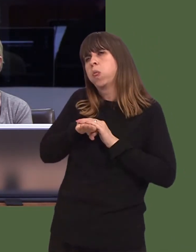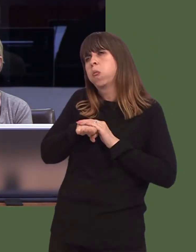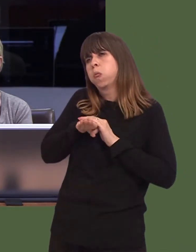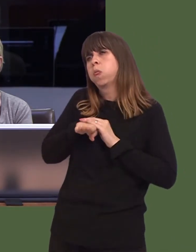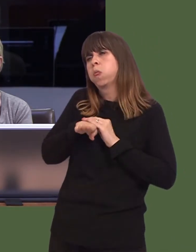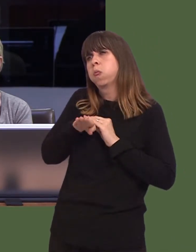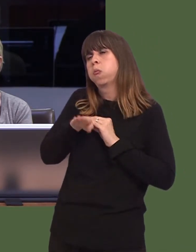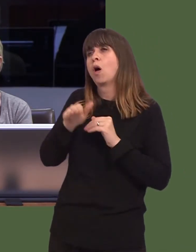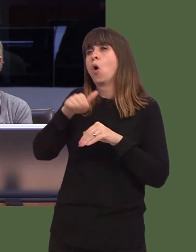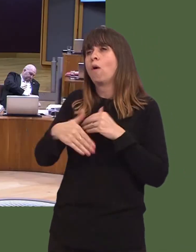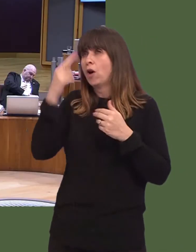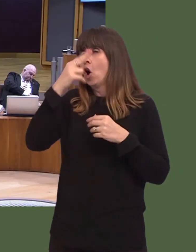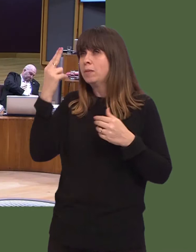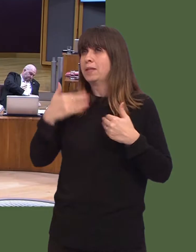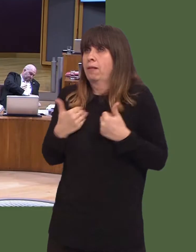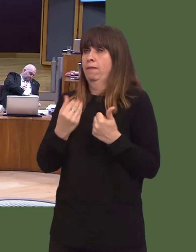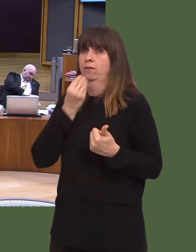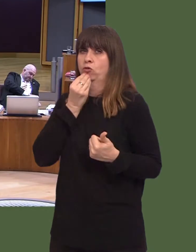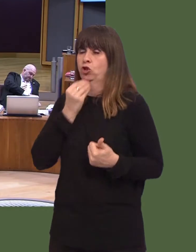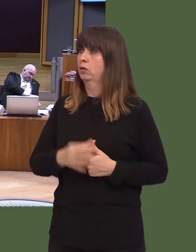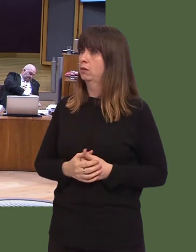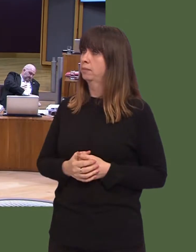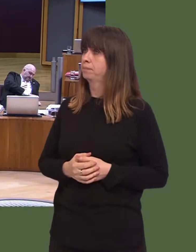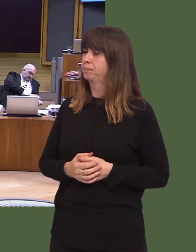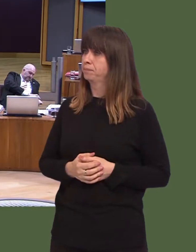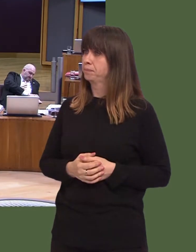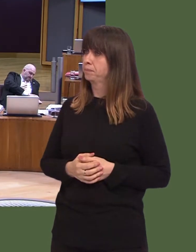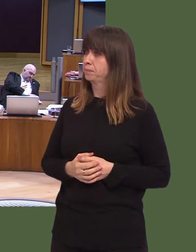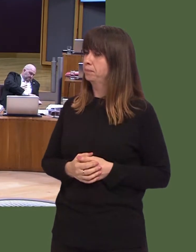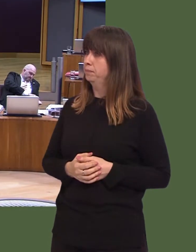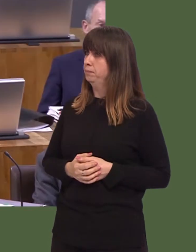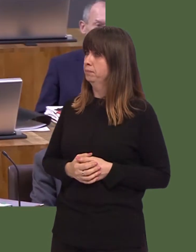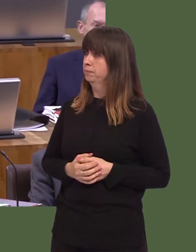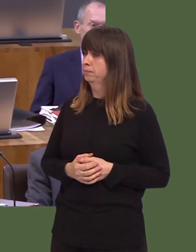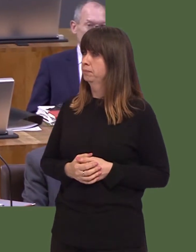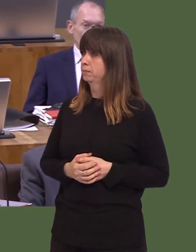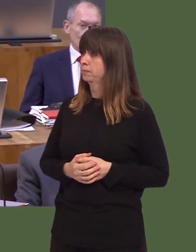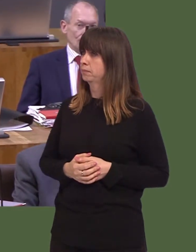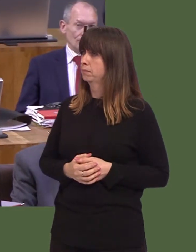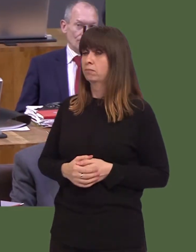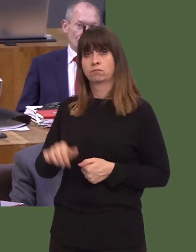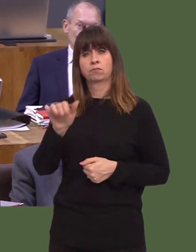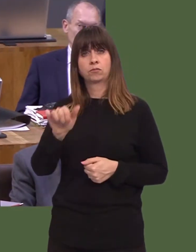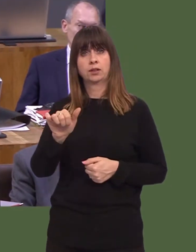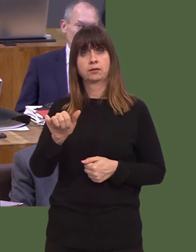Carwyn Jones: Well, of course, there is a formal process for responding to reports, but itís right to say that nutrition and hydration is hugely important.